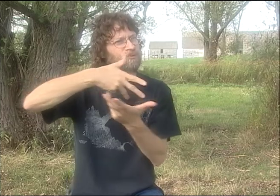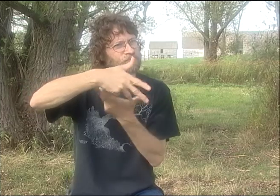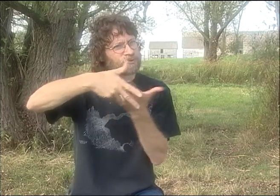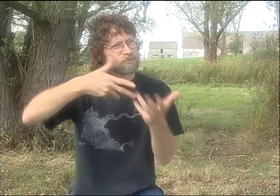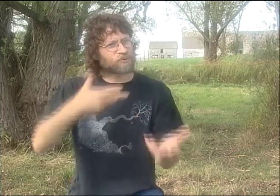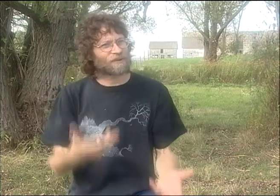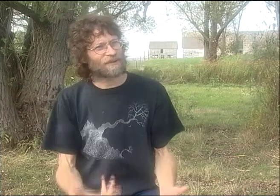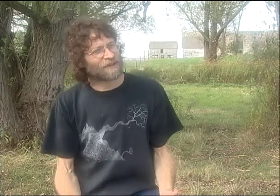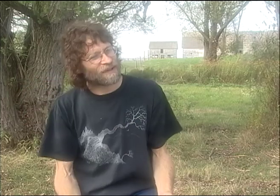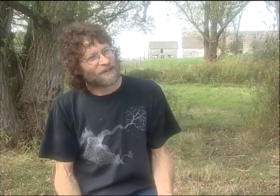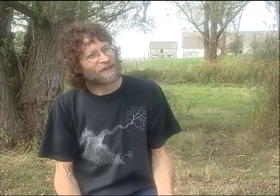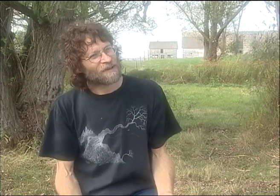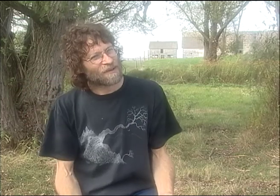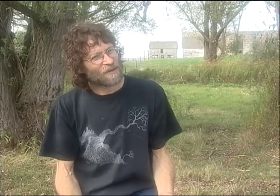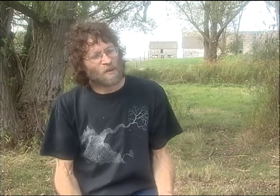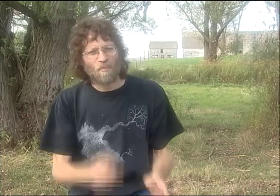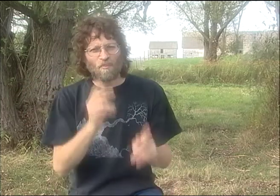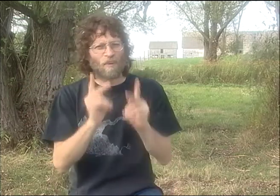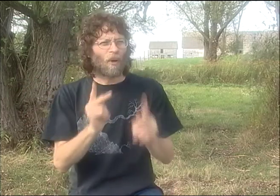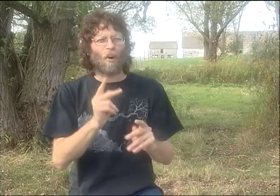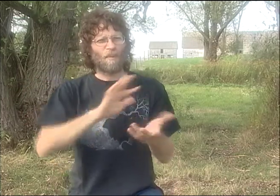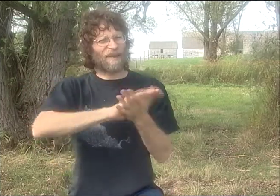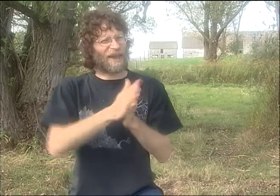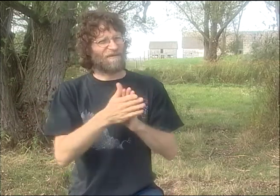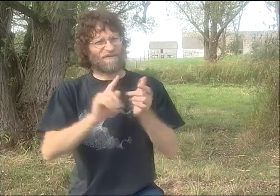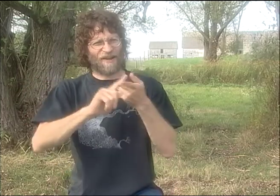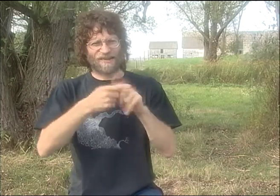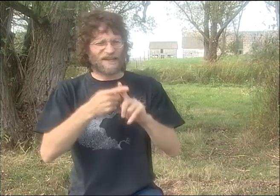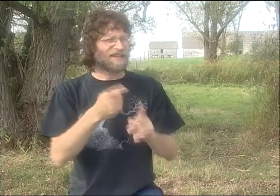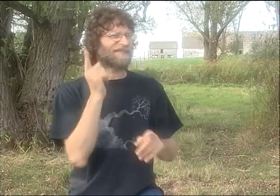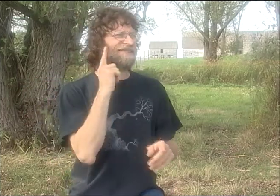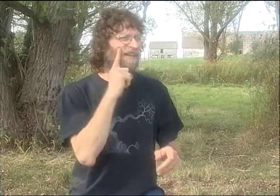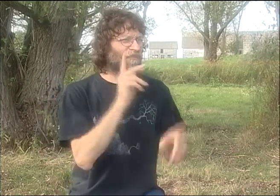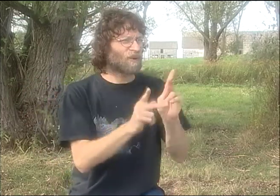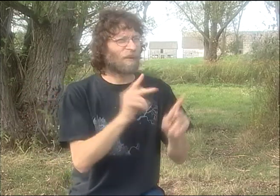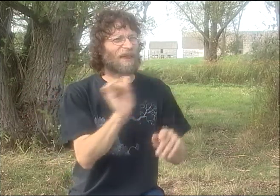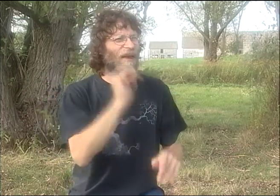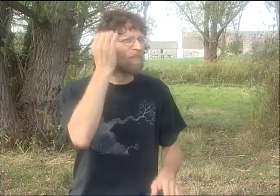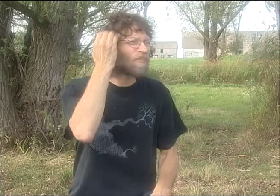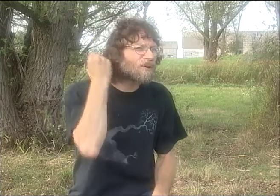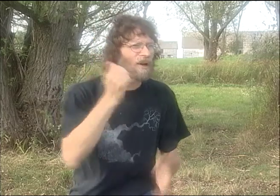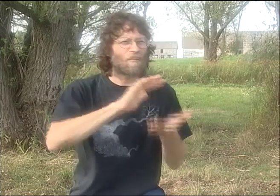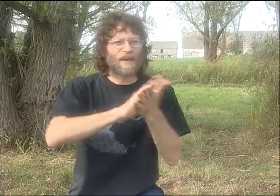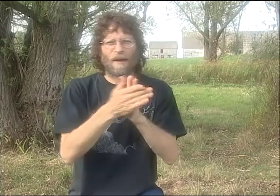IT WAS KIND OF A STRANGE TIME, IN A WAY, BECAUSE THERE WAS SO MUCH OF A MIXTURE BETWEEN THESE TWO GROUPS.